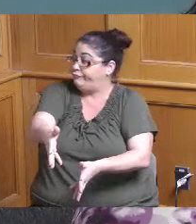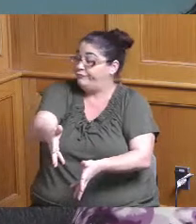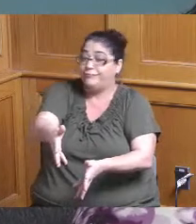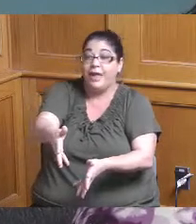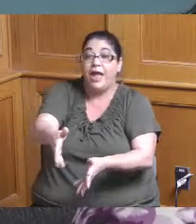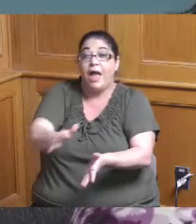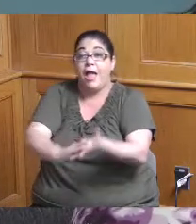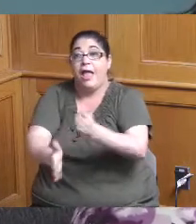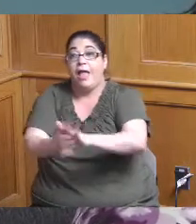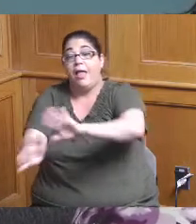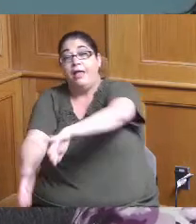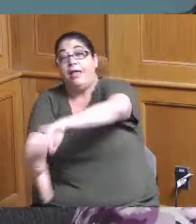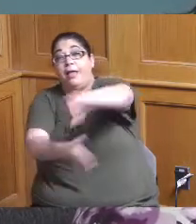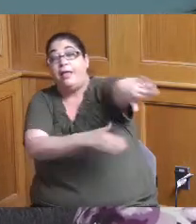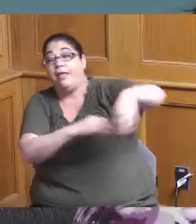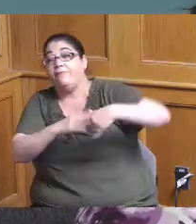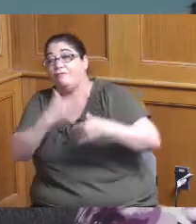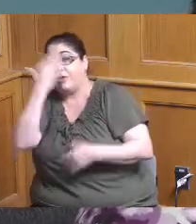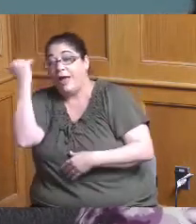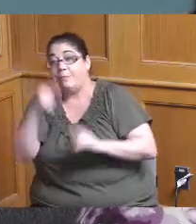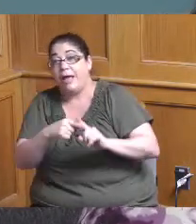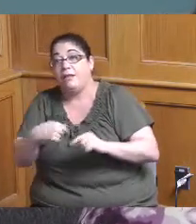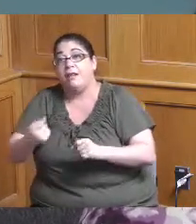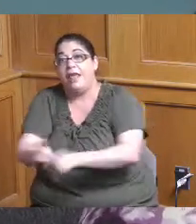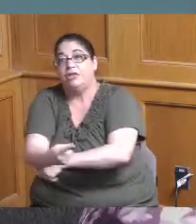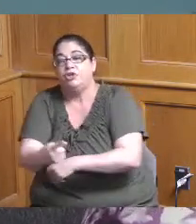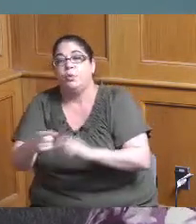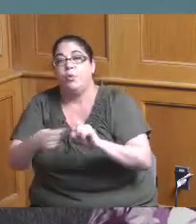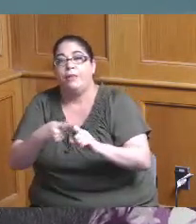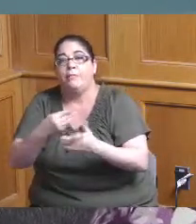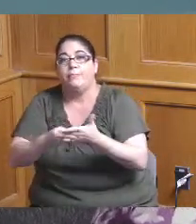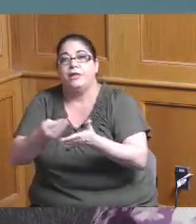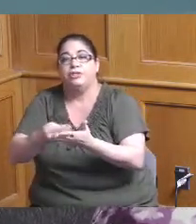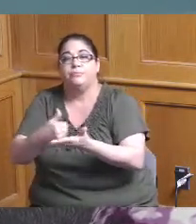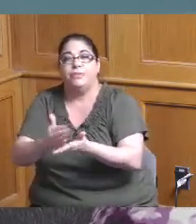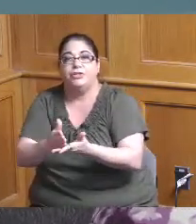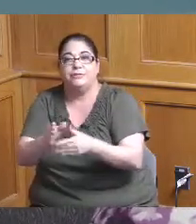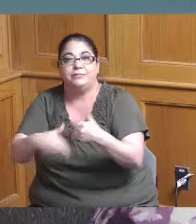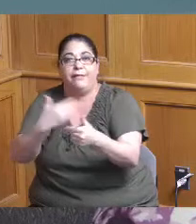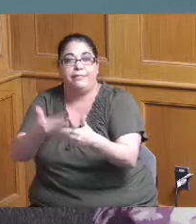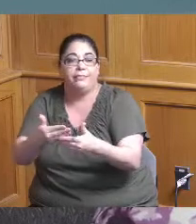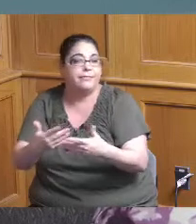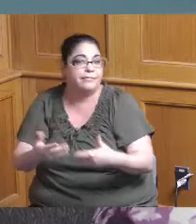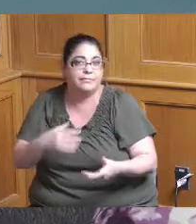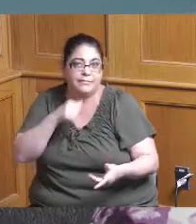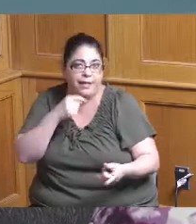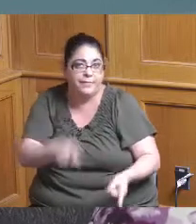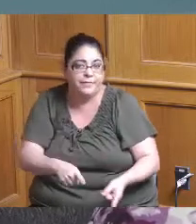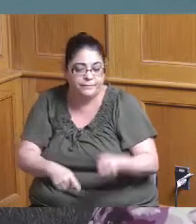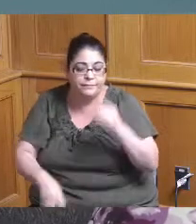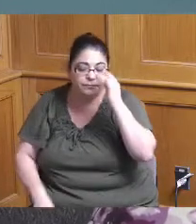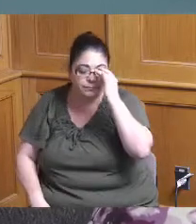budget cycle what have you and the money is never got to the project the other thing I just wanted